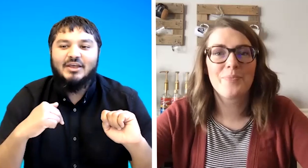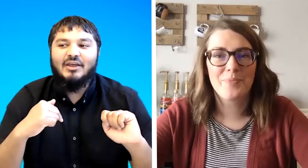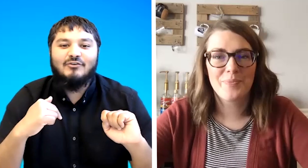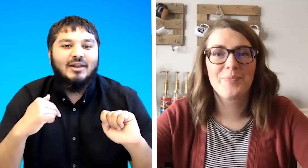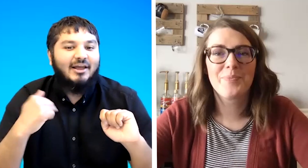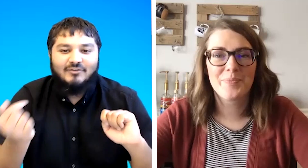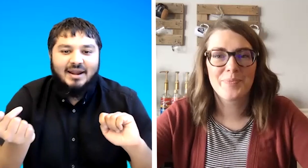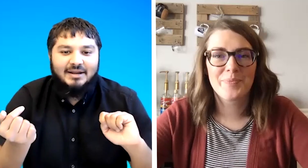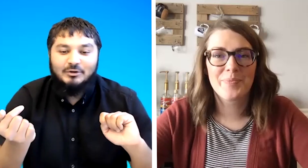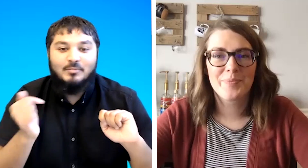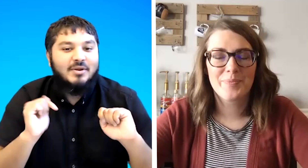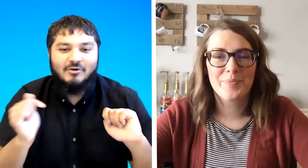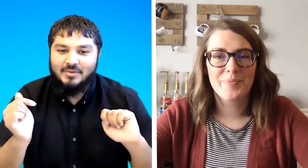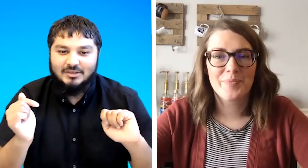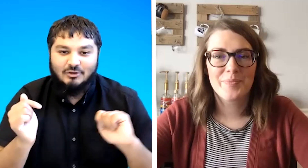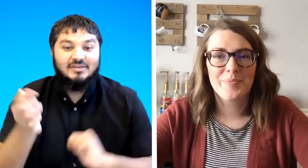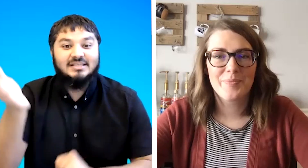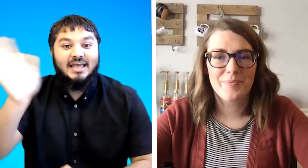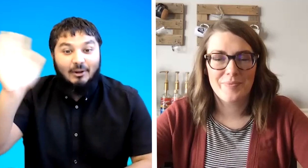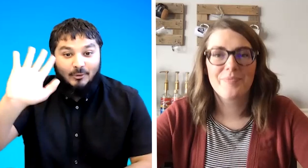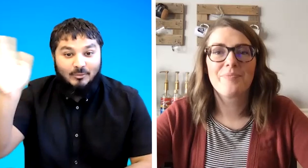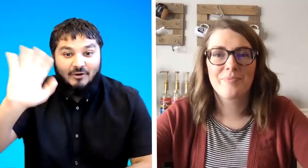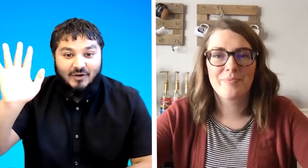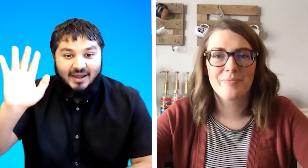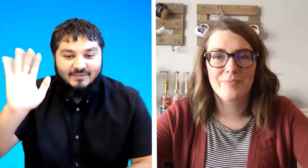if you're left-handed you mirror me so if i say hello with my right